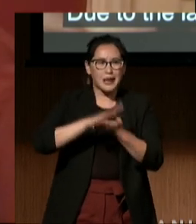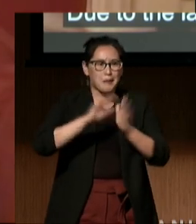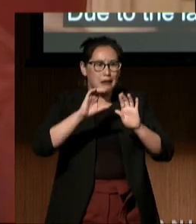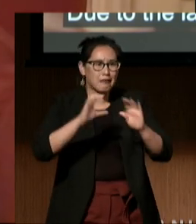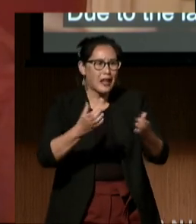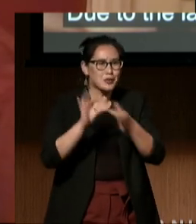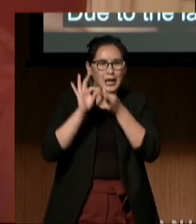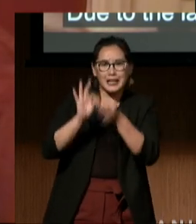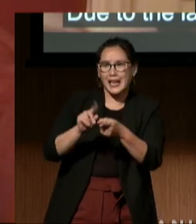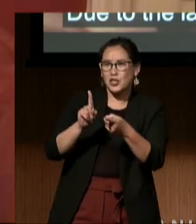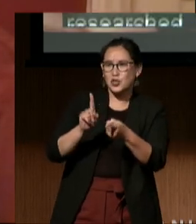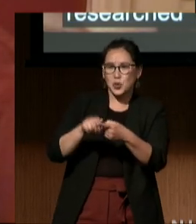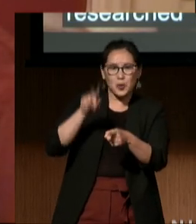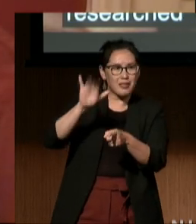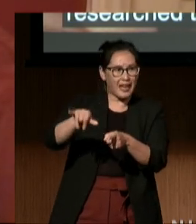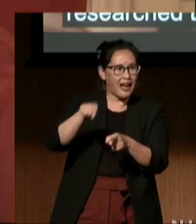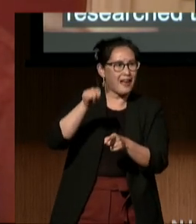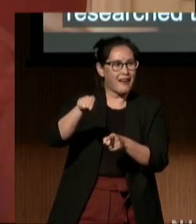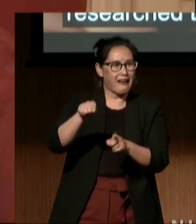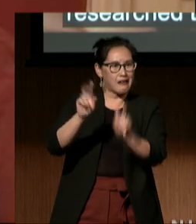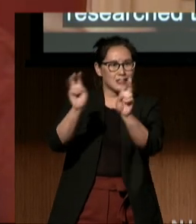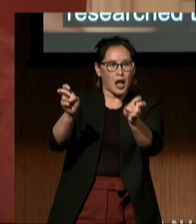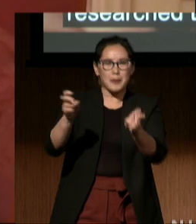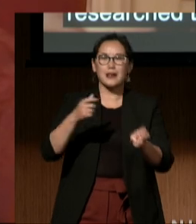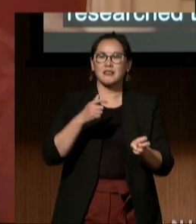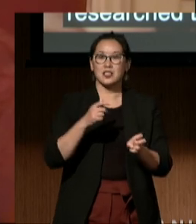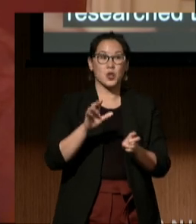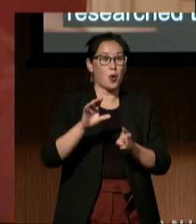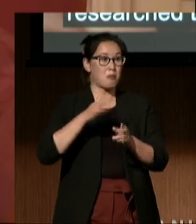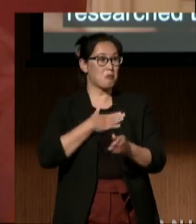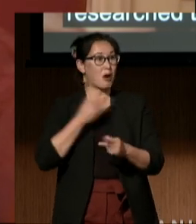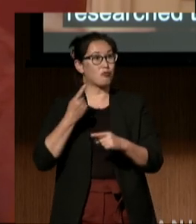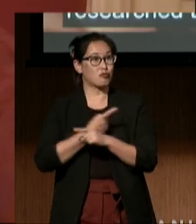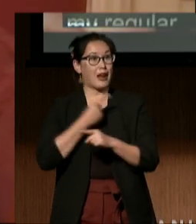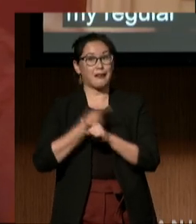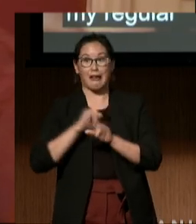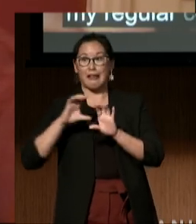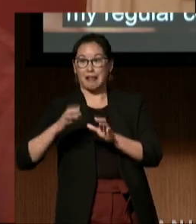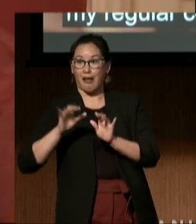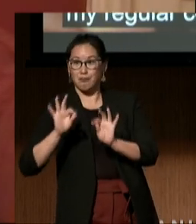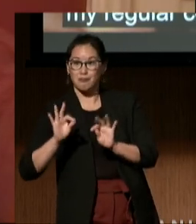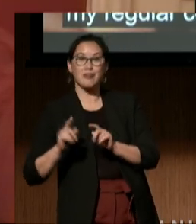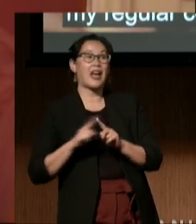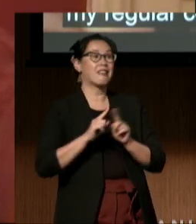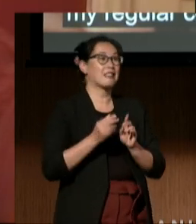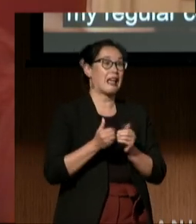outside of my regular coursework. I became fascinated with the movement's coalition work